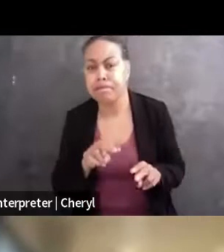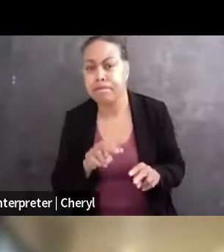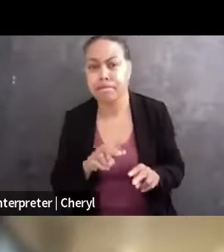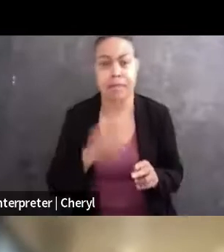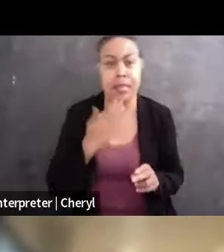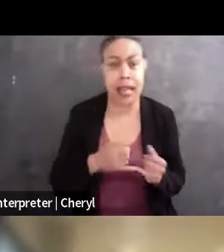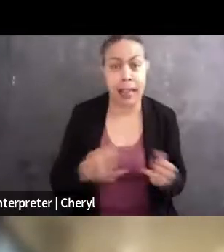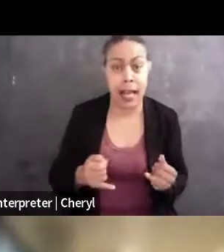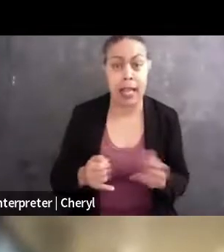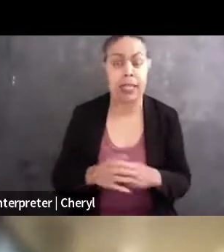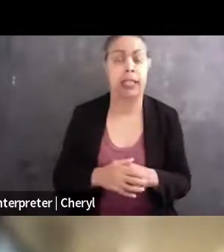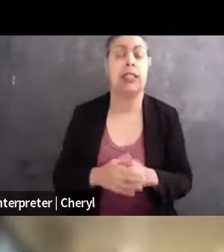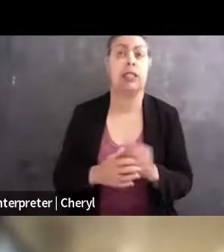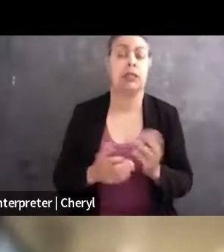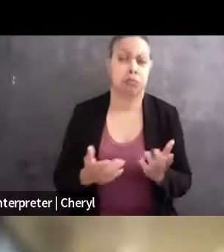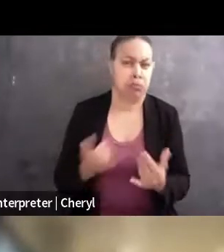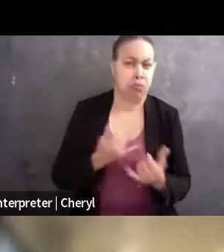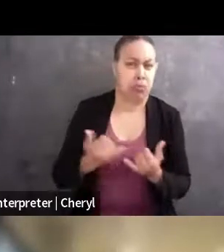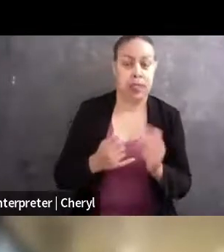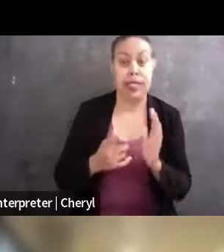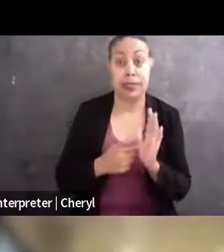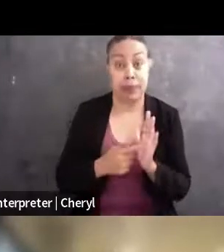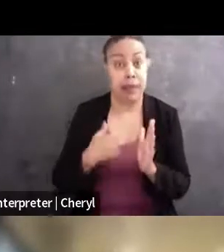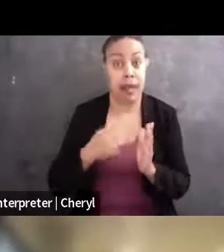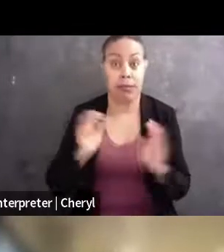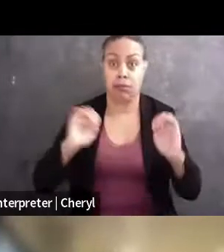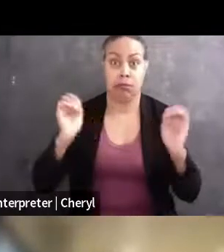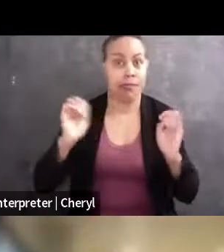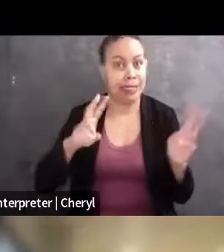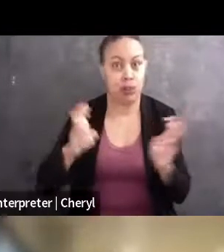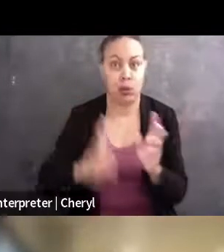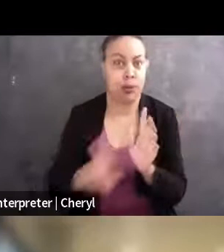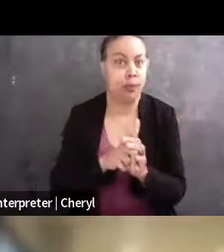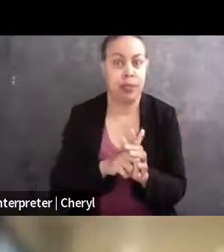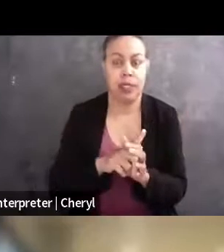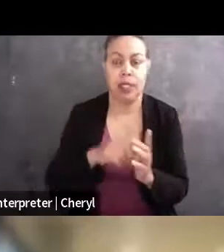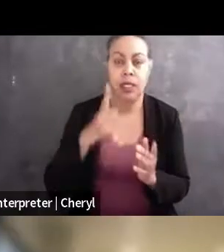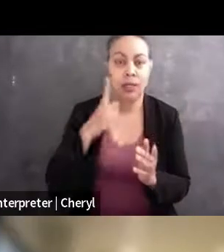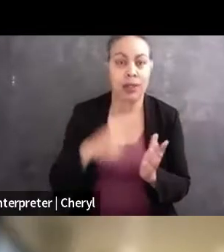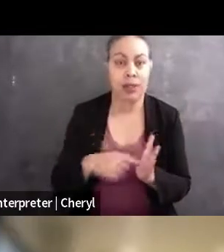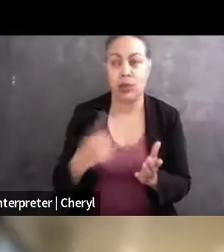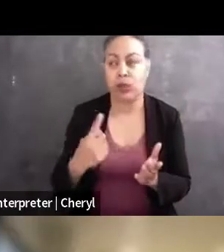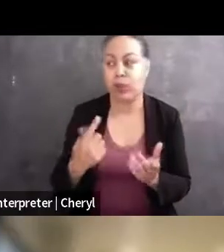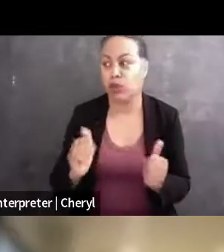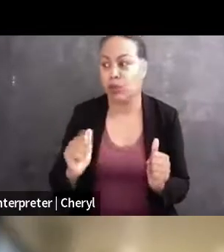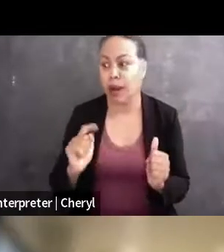sometimes we have really pressing issues that come in, someone who is trying to send their paper to print